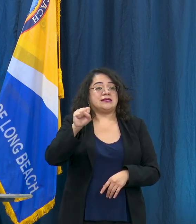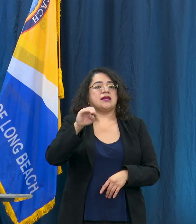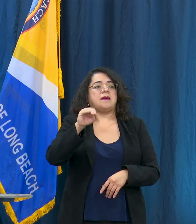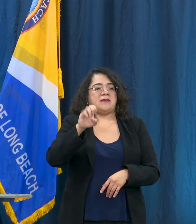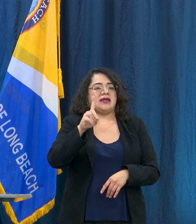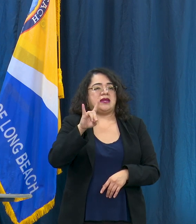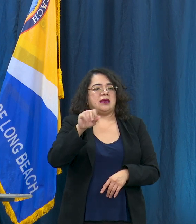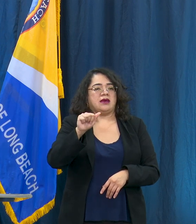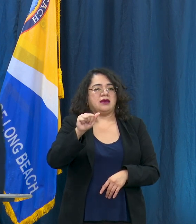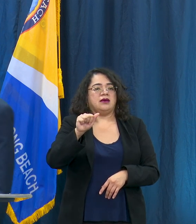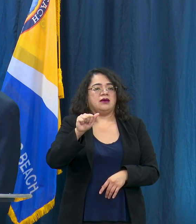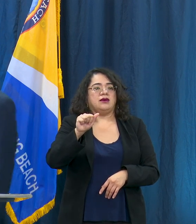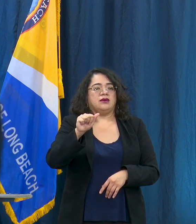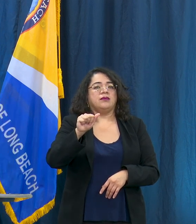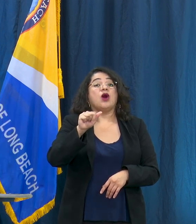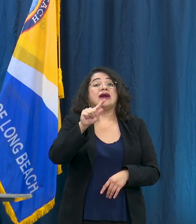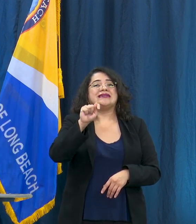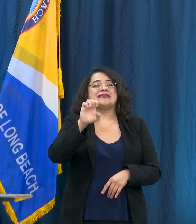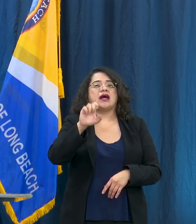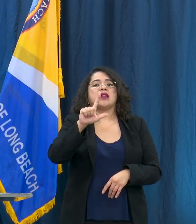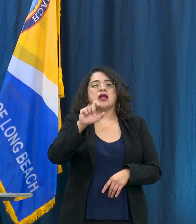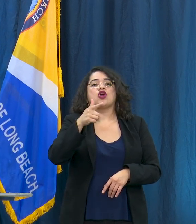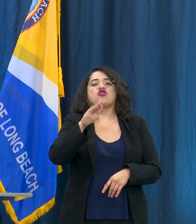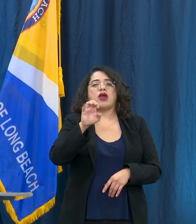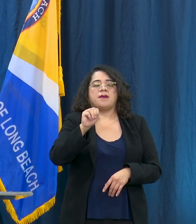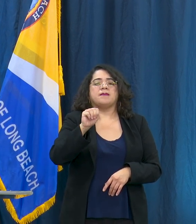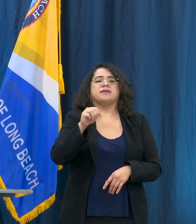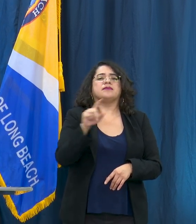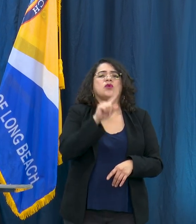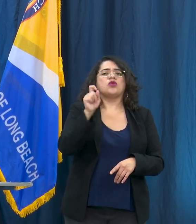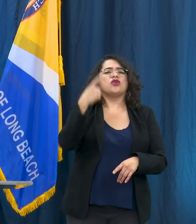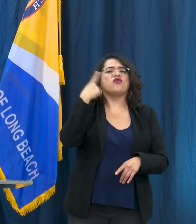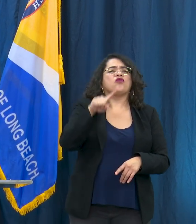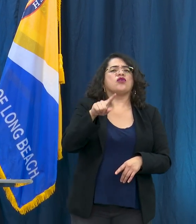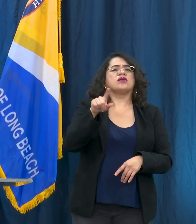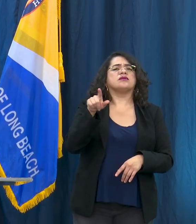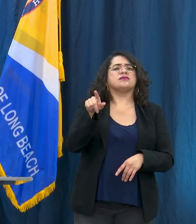Kelly - so for the homeless count obviously it took place in January